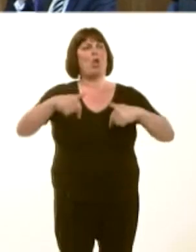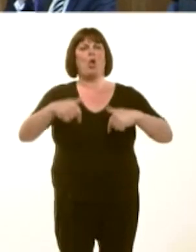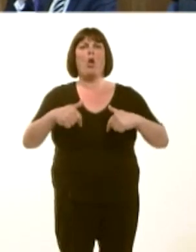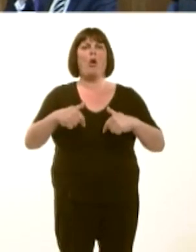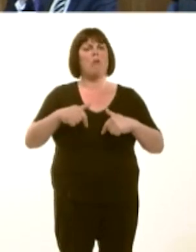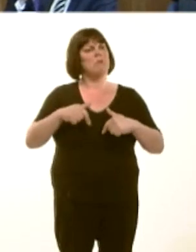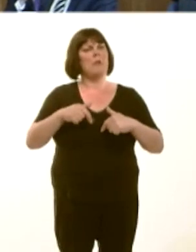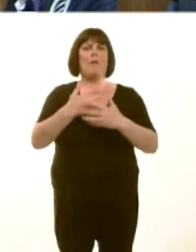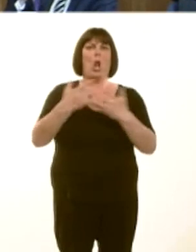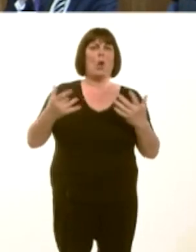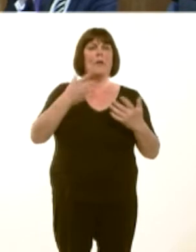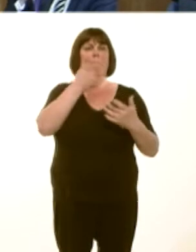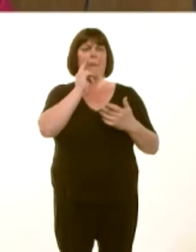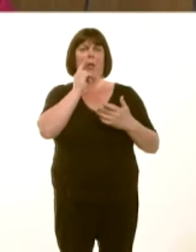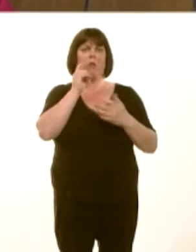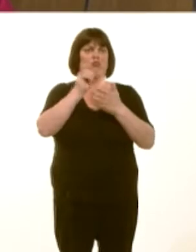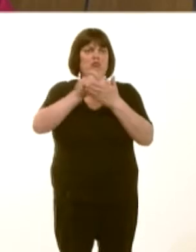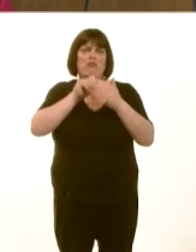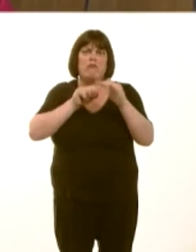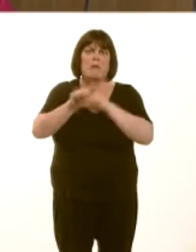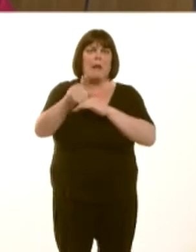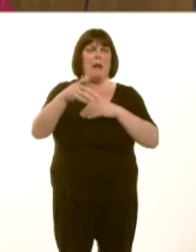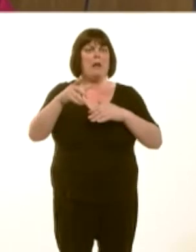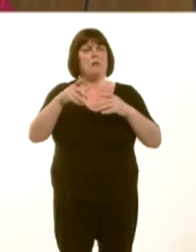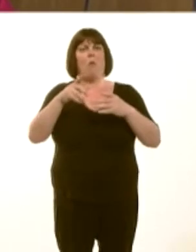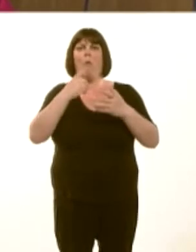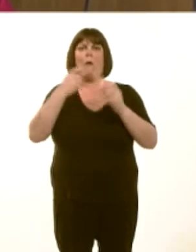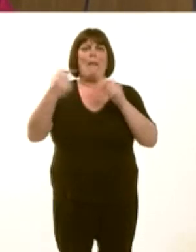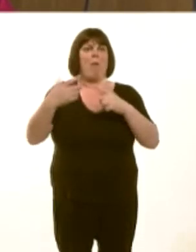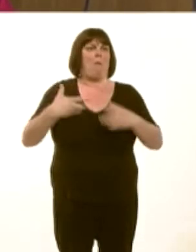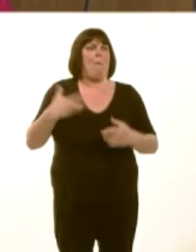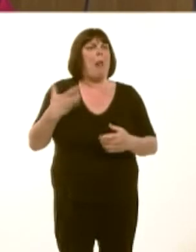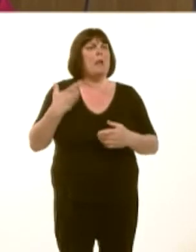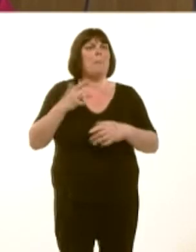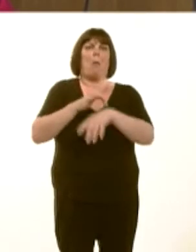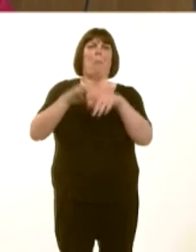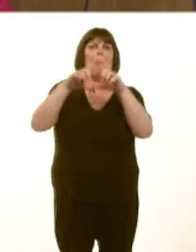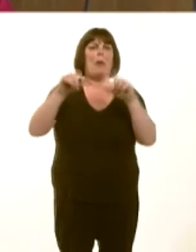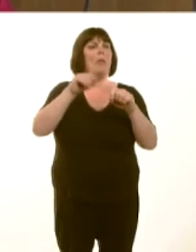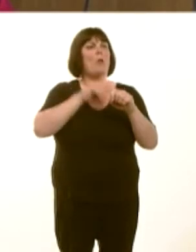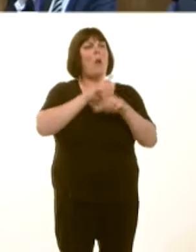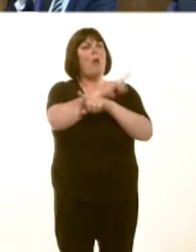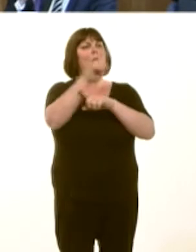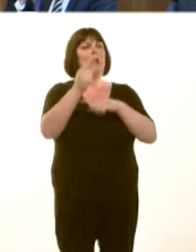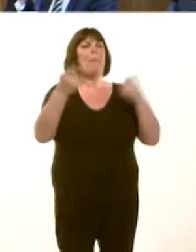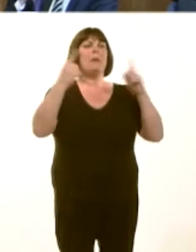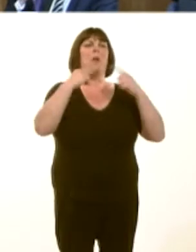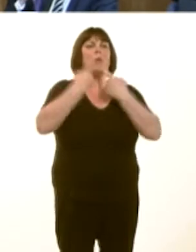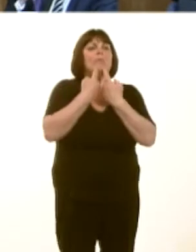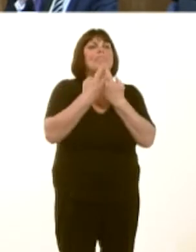and by e-mail, and thatís why, of course, the Minister is making a full statement this